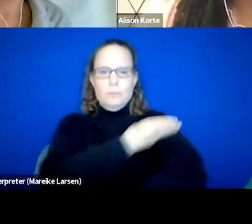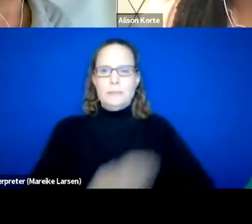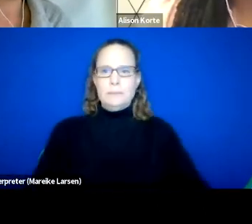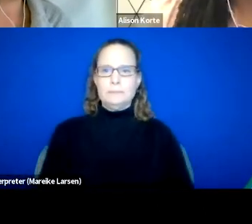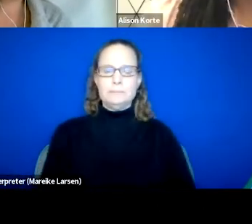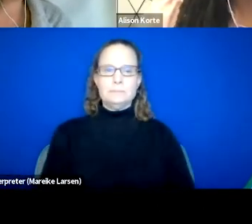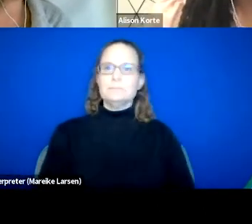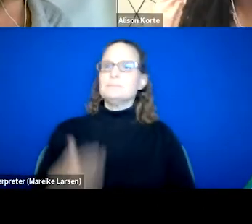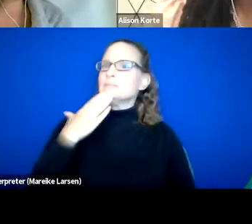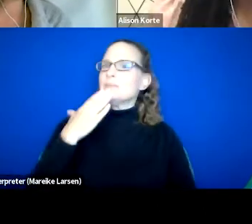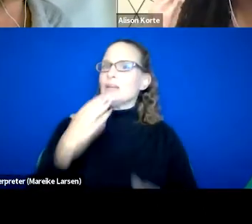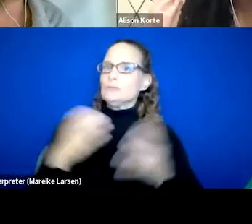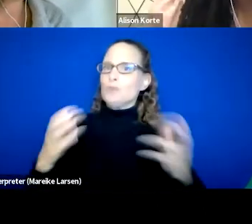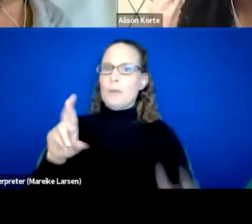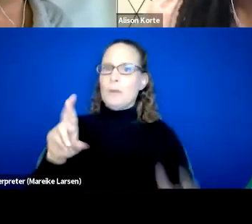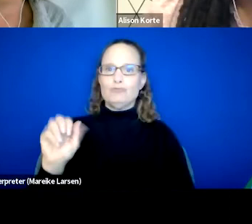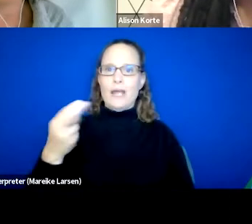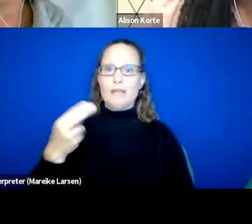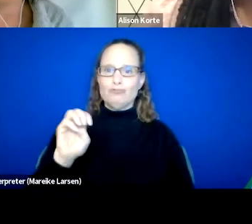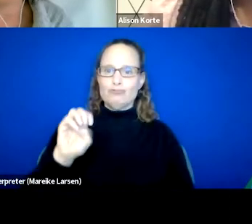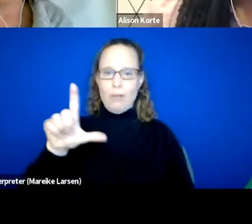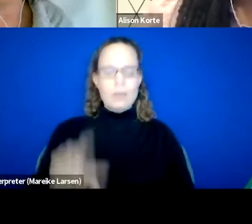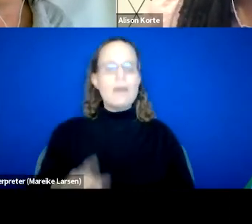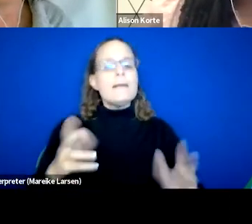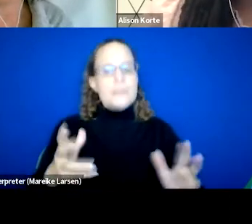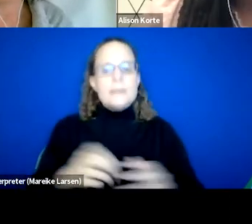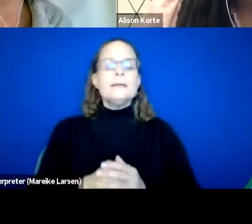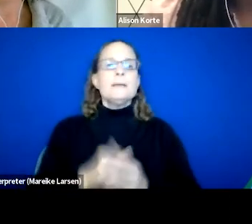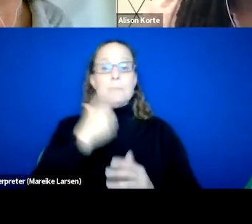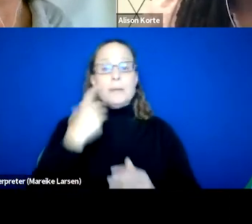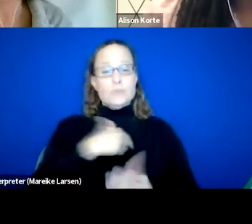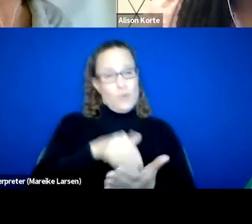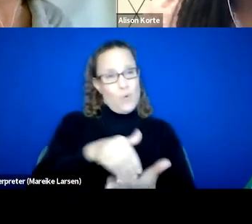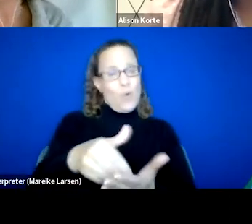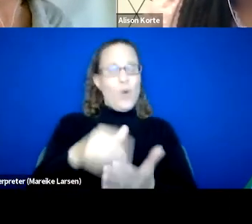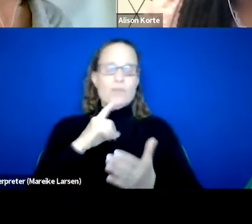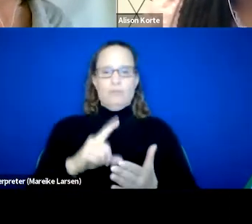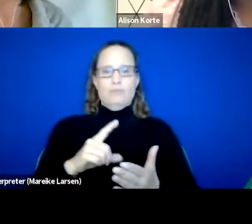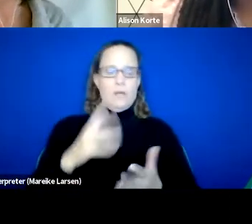Great, thanks so much, Rachel. So because we often get so caught up in environments